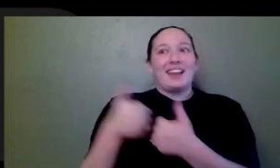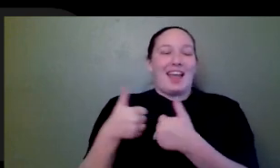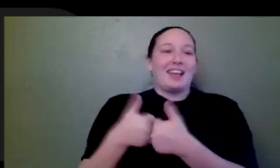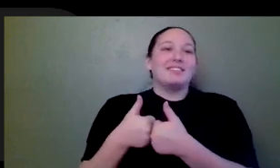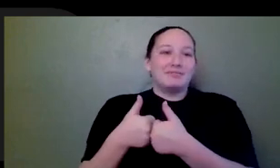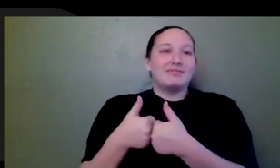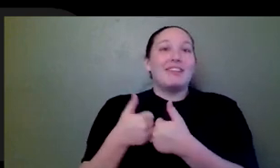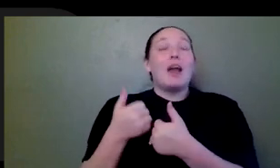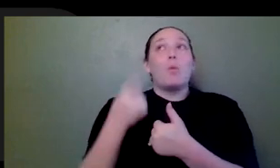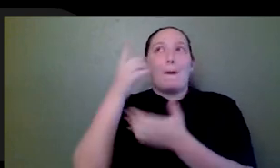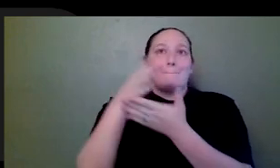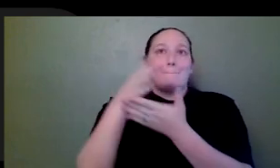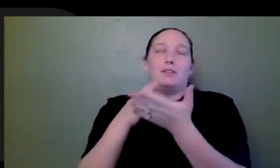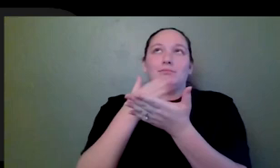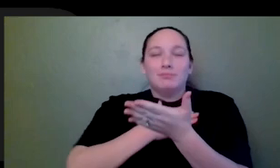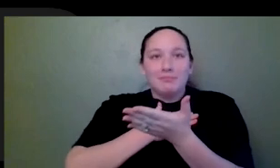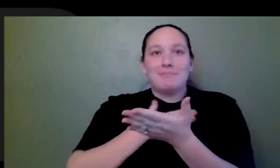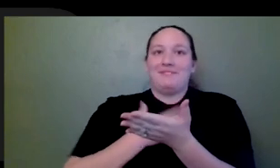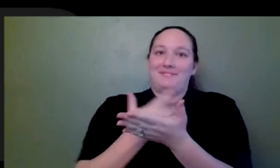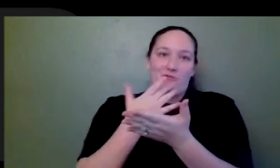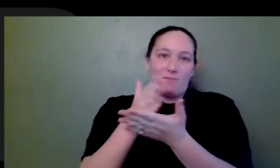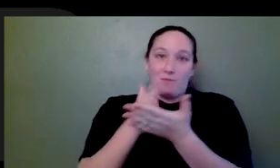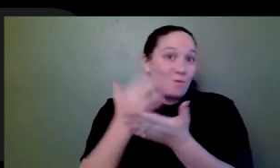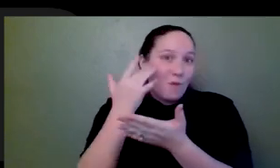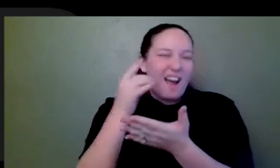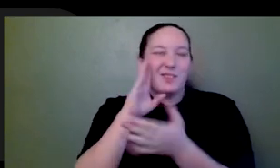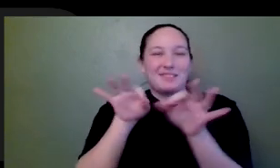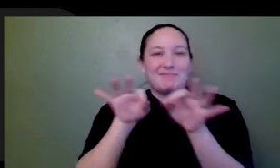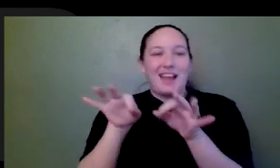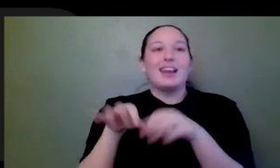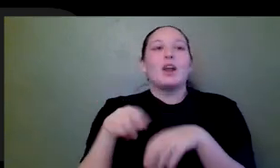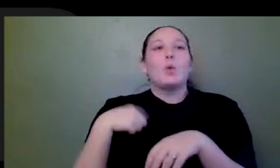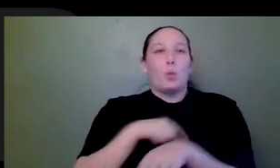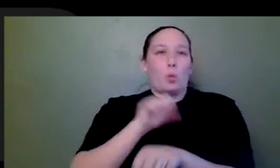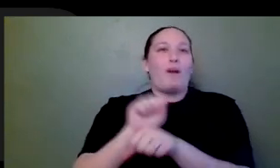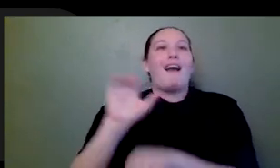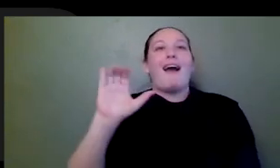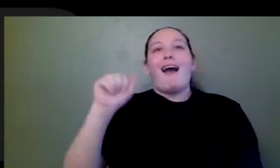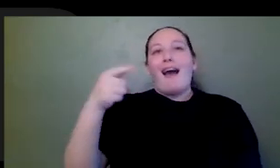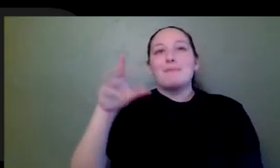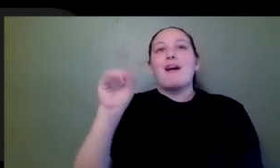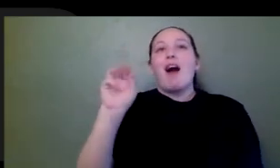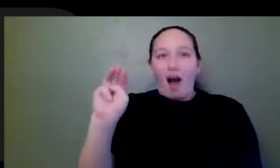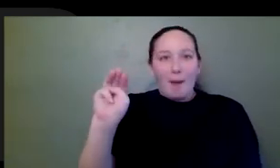part of the game was my career level was just because we were working with Qualcomm at the time. And Qualcomm would often bring out, you know, like